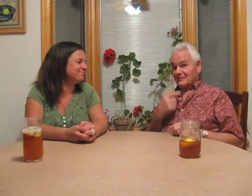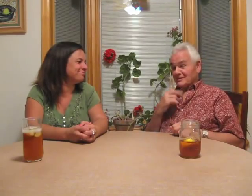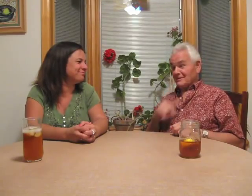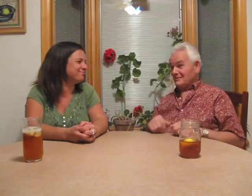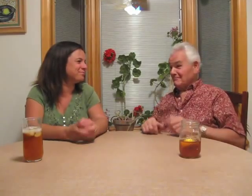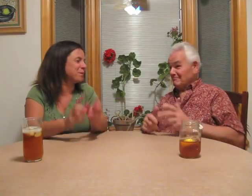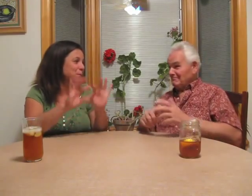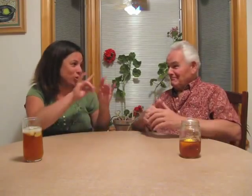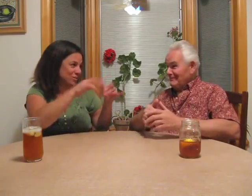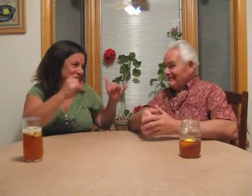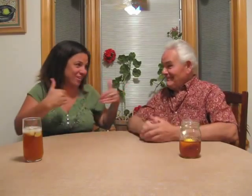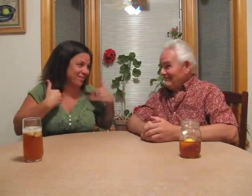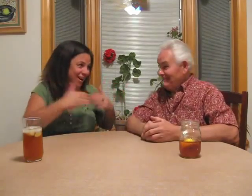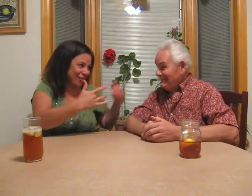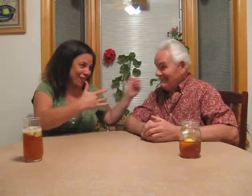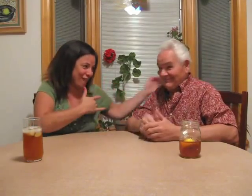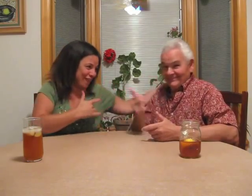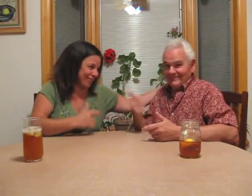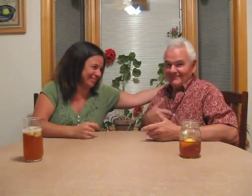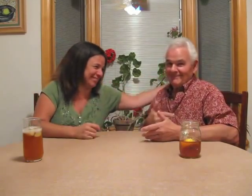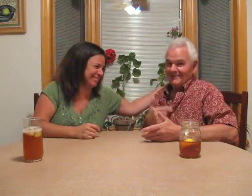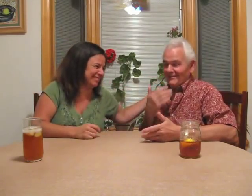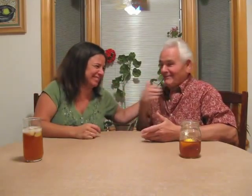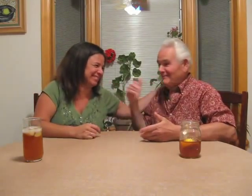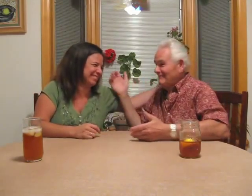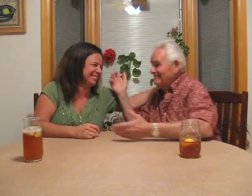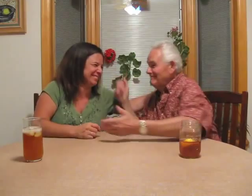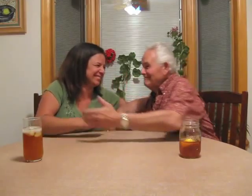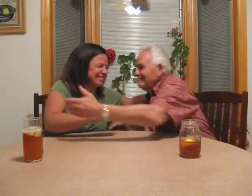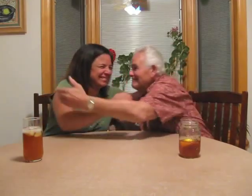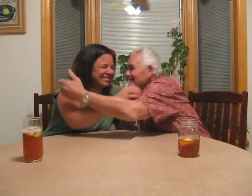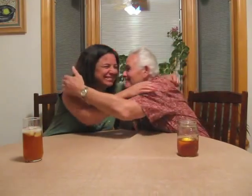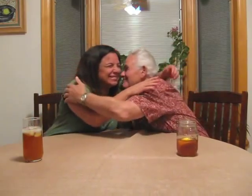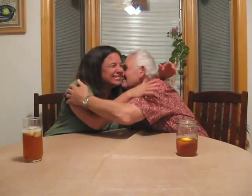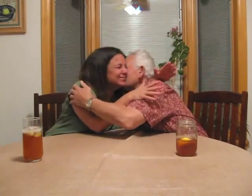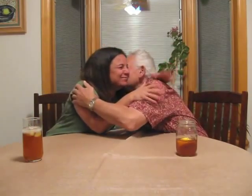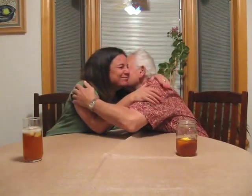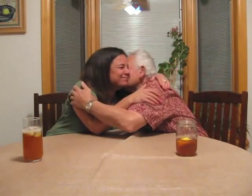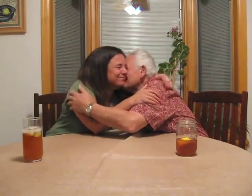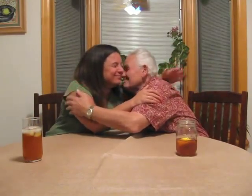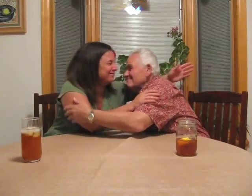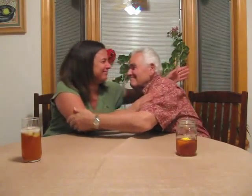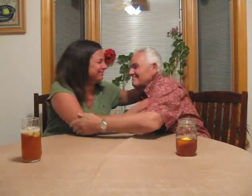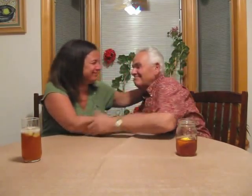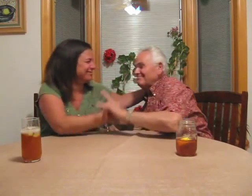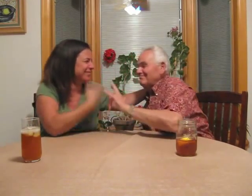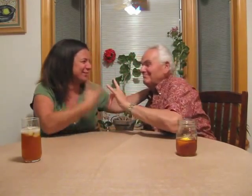Now, I am old. Sorry to say that. As long as you are still young at heart! Oh she made me feel good!